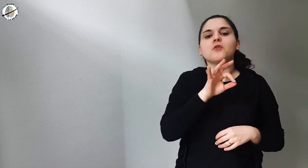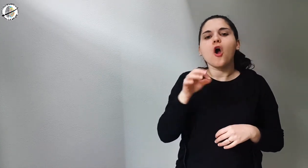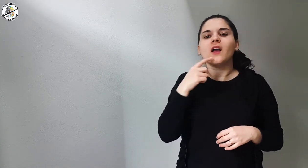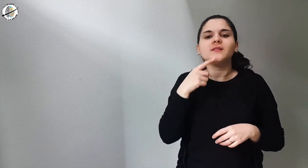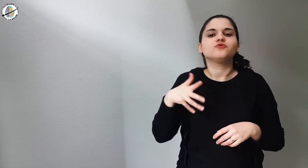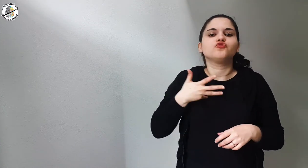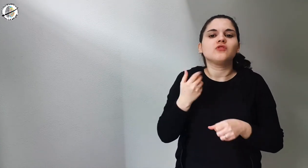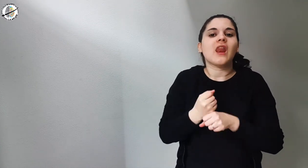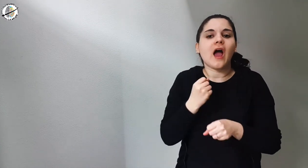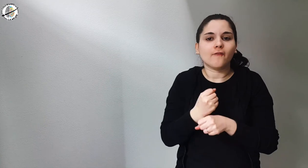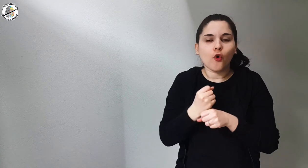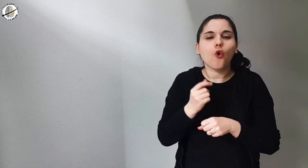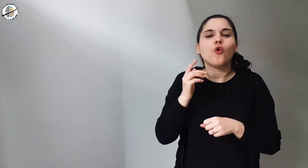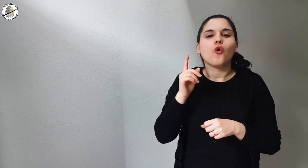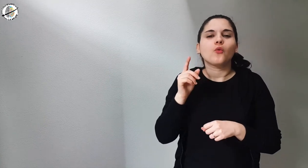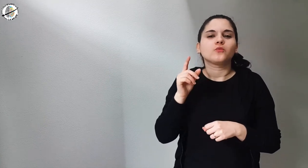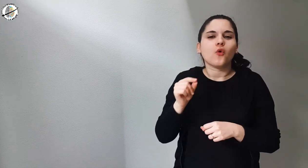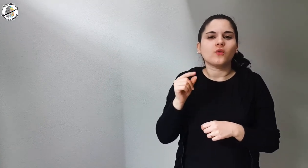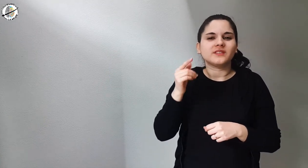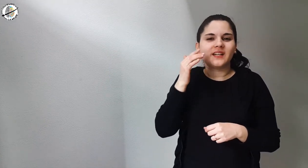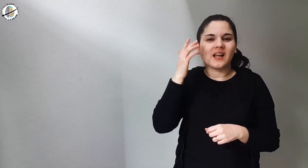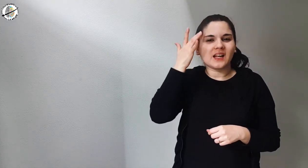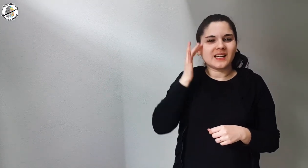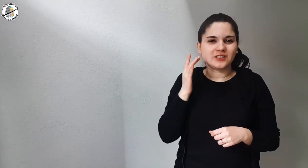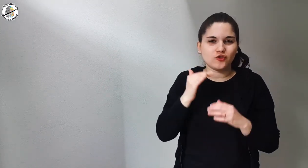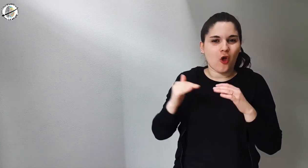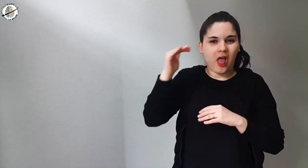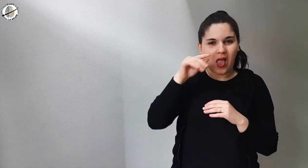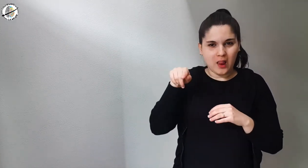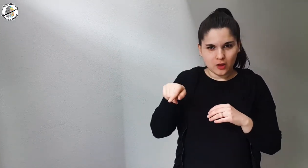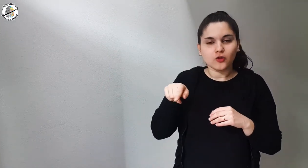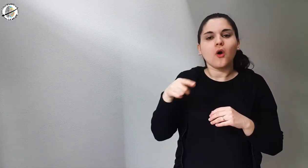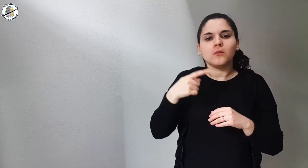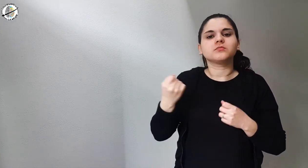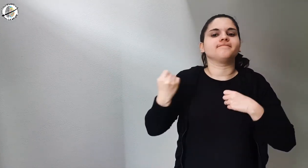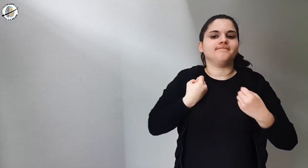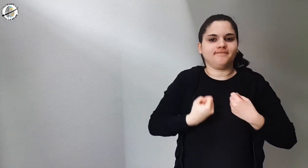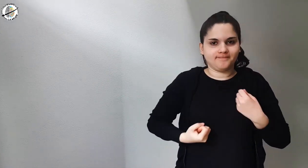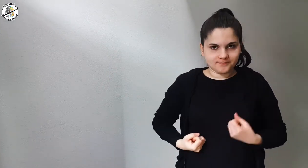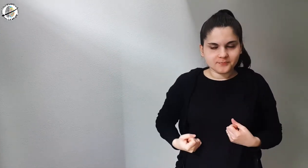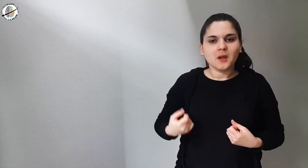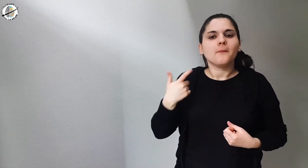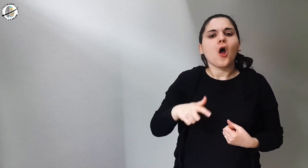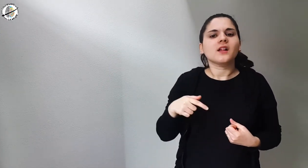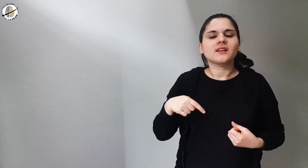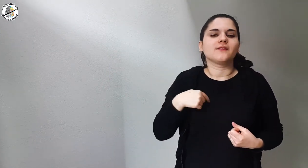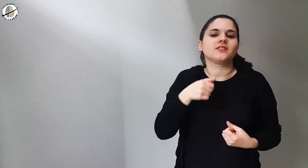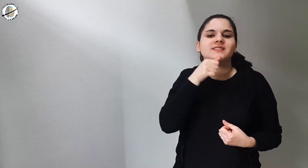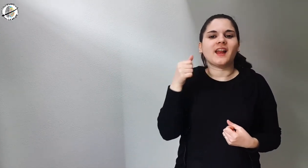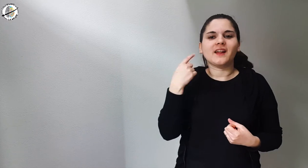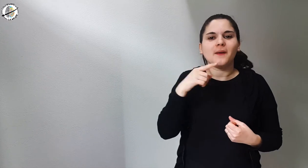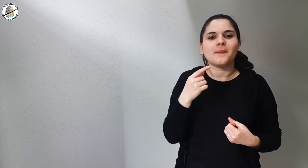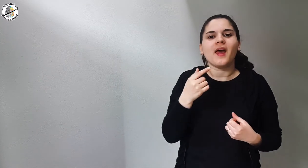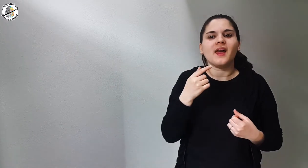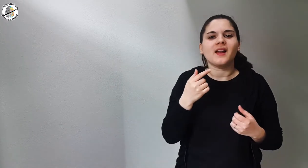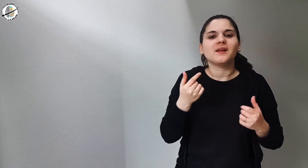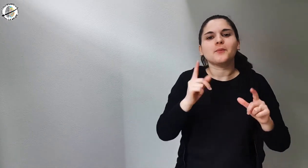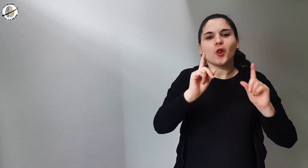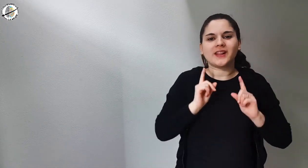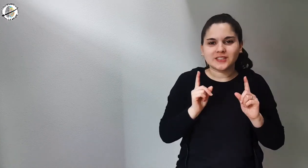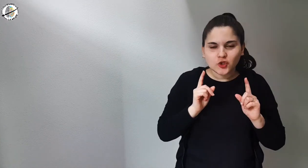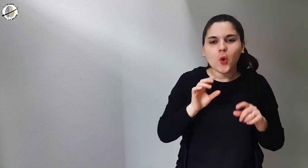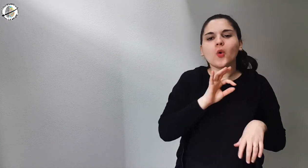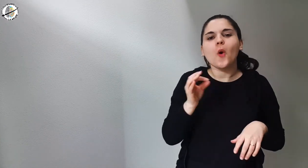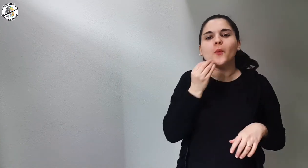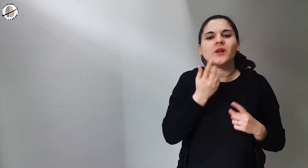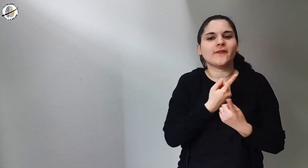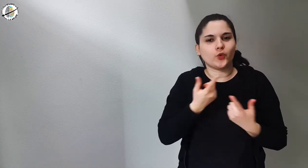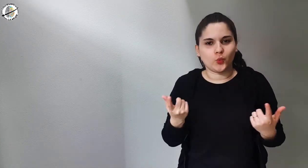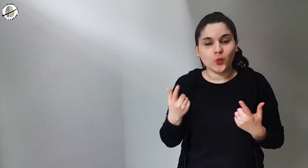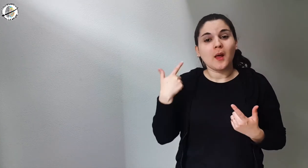or by categories of workers at risk to obtain protection or as a good luck charm,